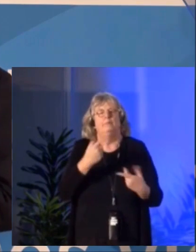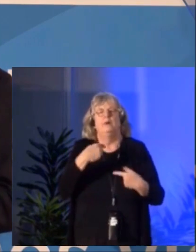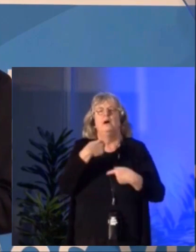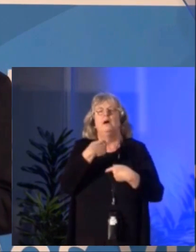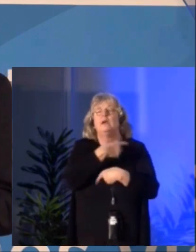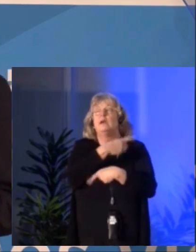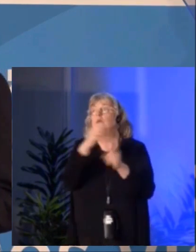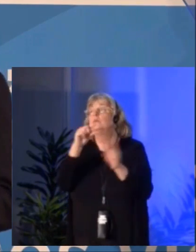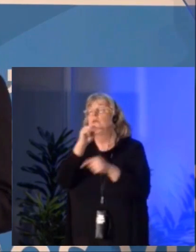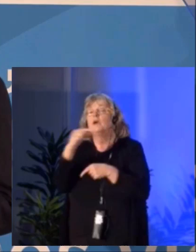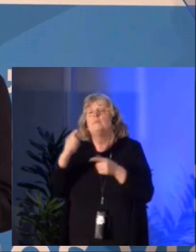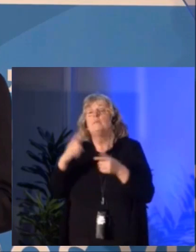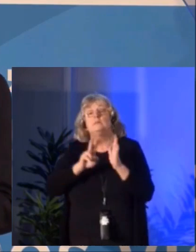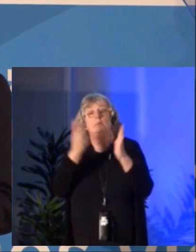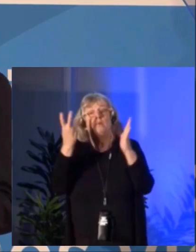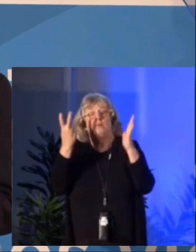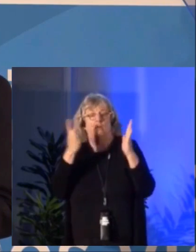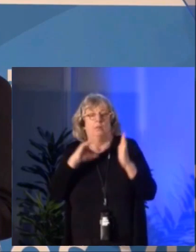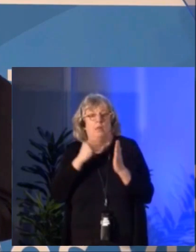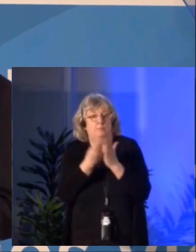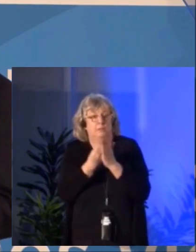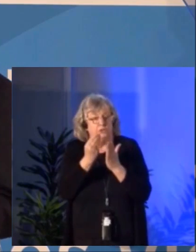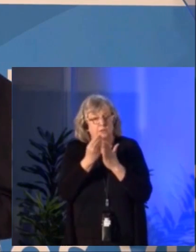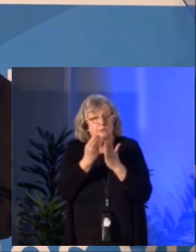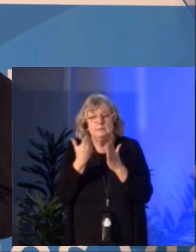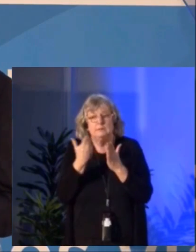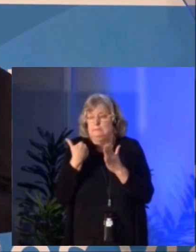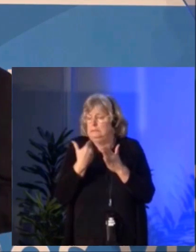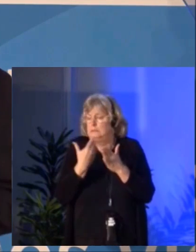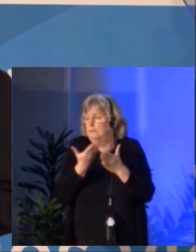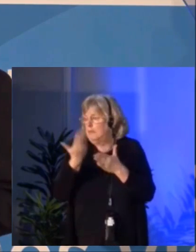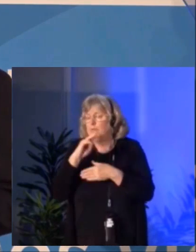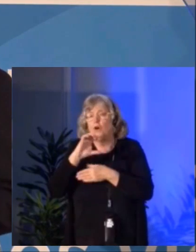Naturally, the announcement of the progressive doubling of our budget over five years